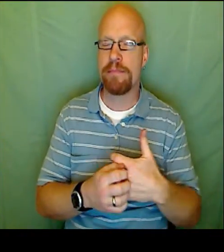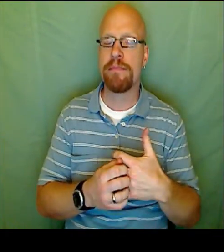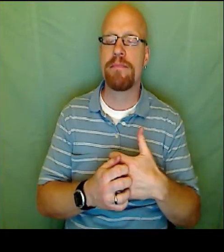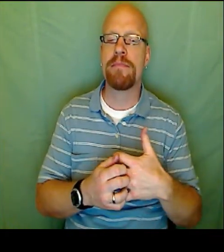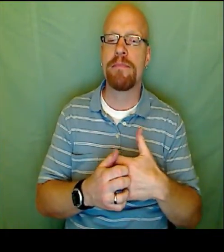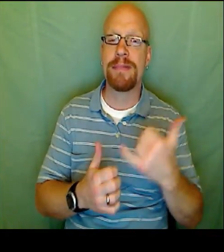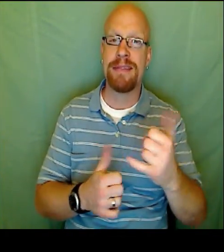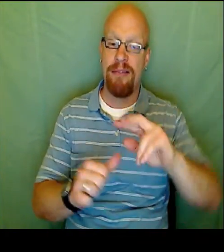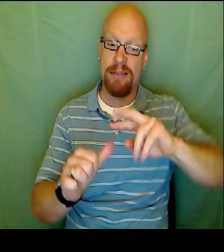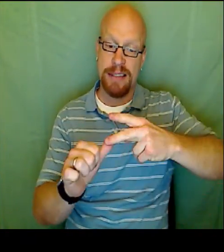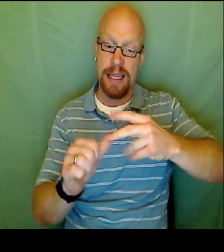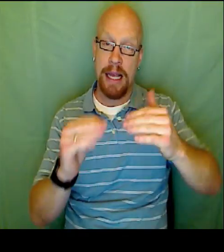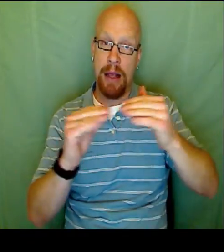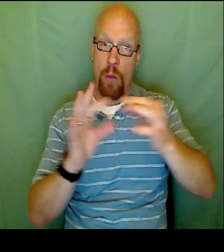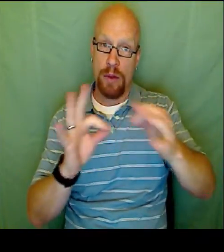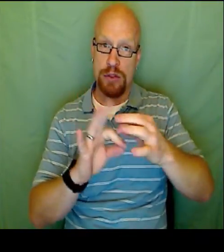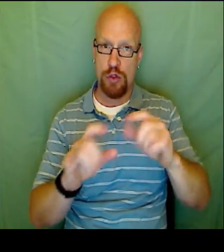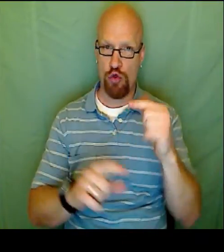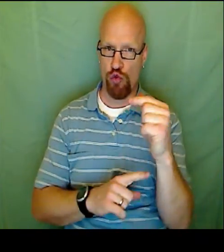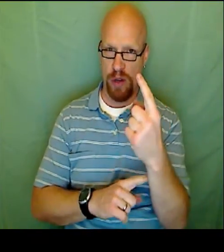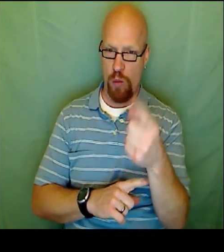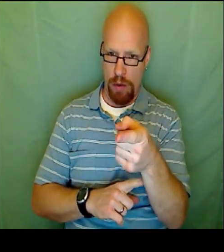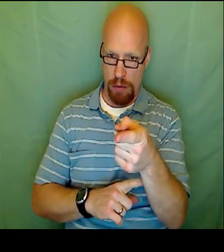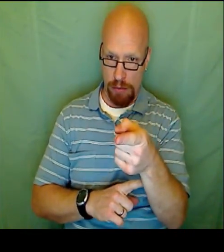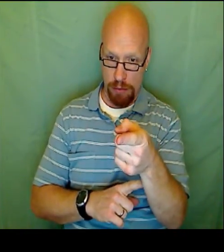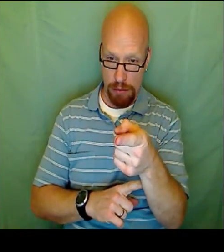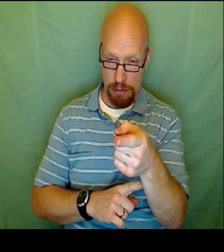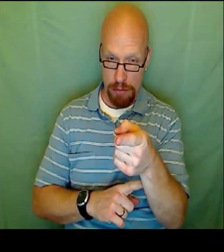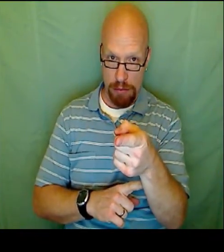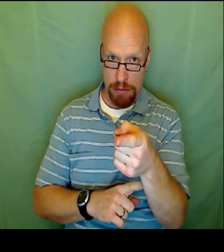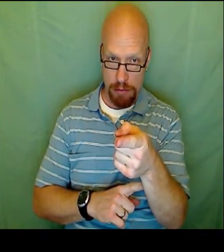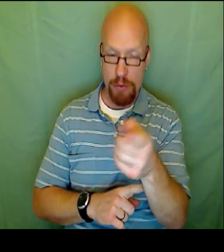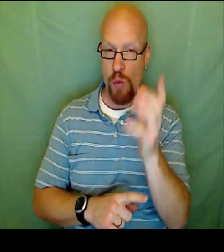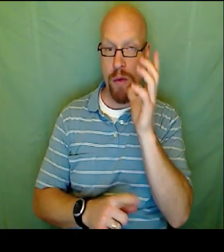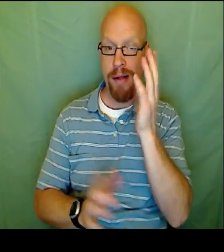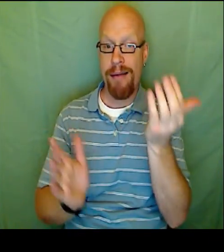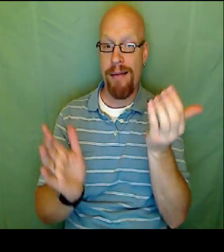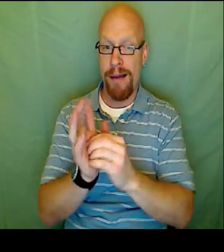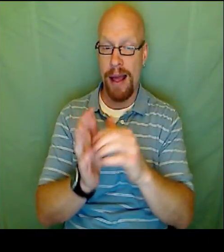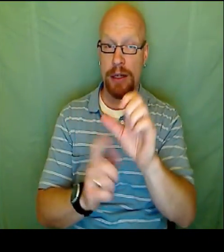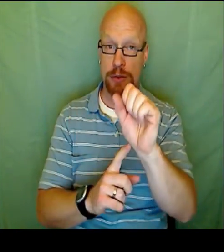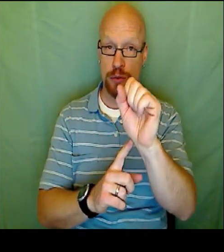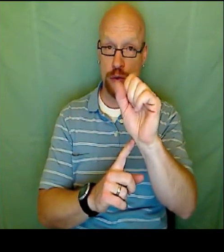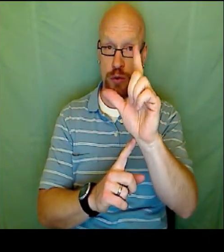This is important as we communicate. We need to know what we agree upon and how our graph will be labeled.